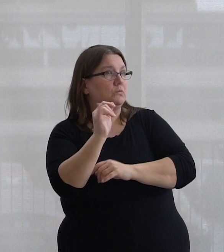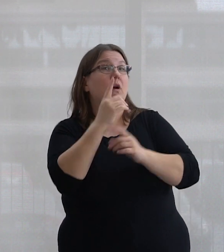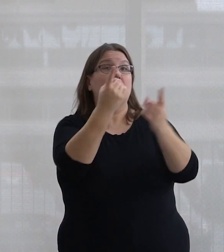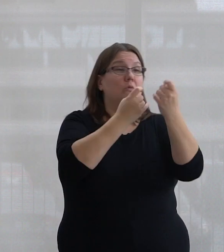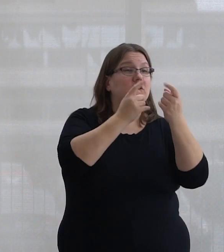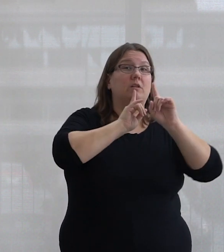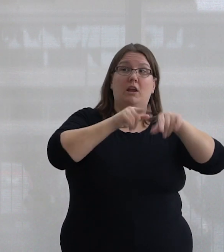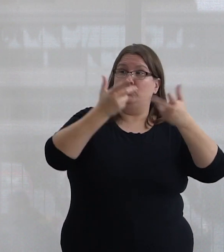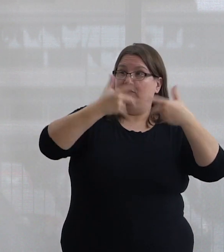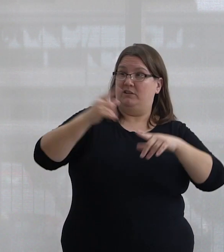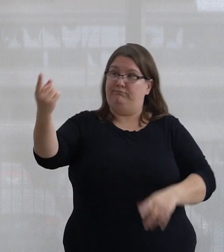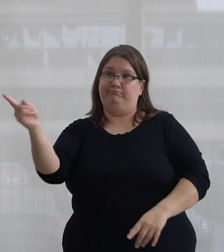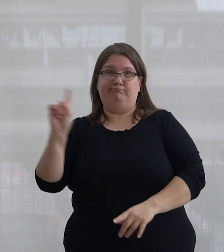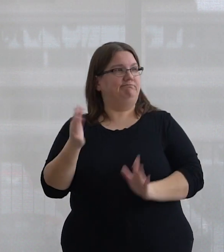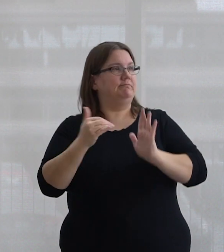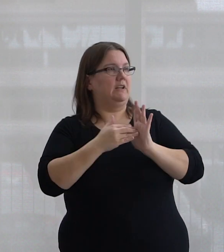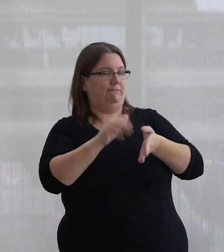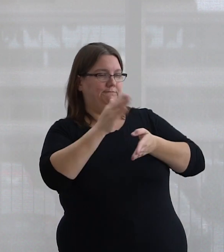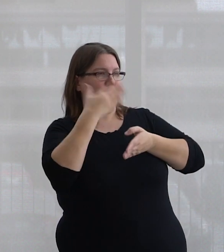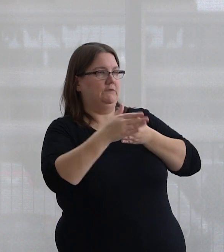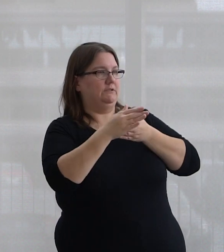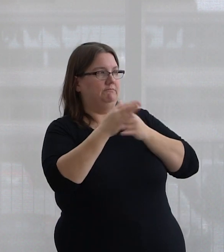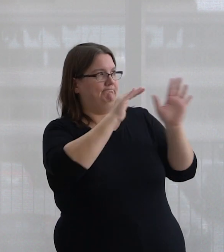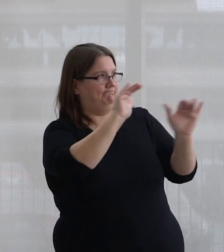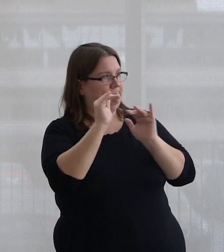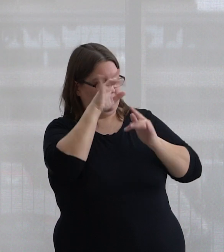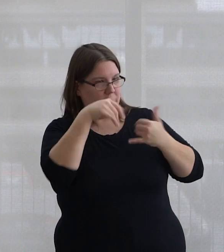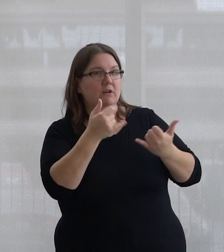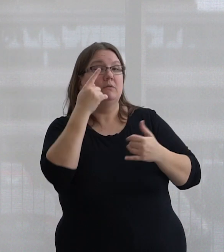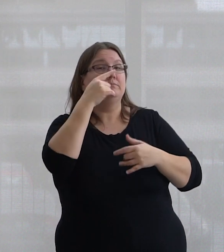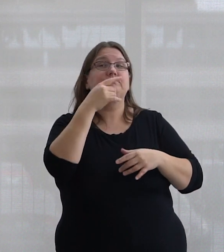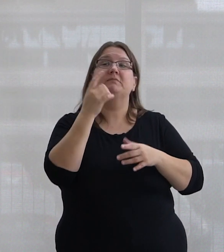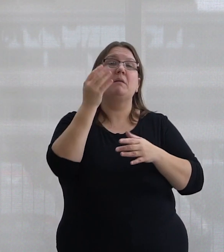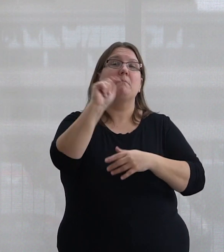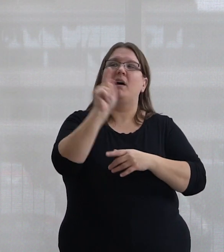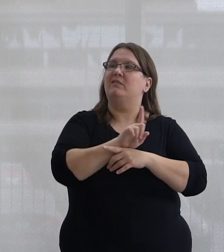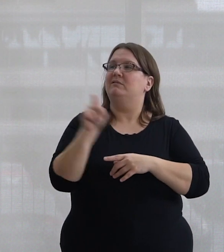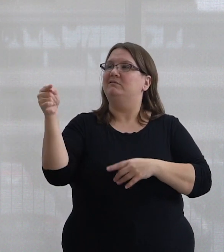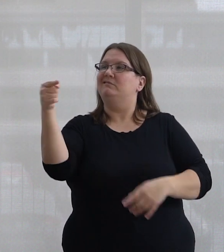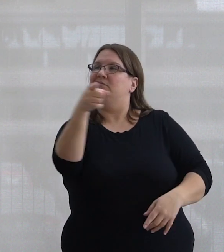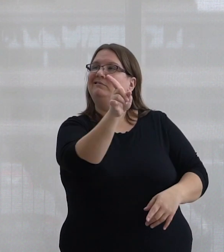I will return to conclude today's conversation. Please note that the bathrooms are located out the doors to the right.